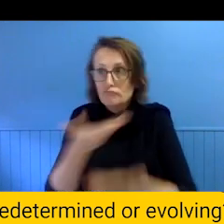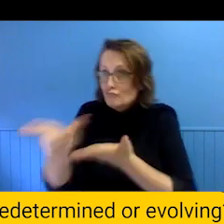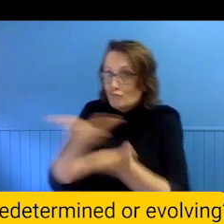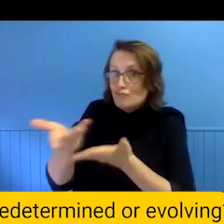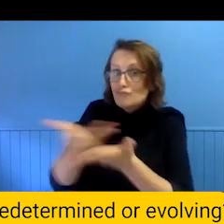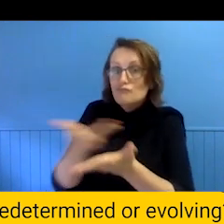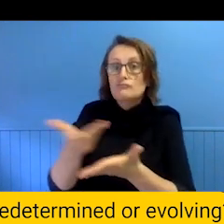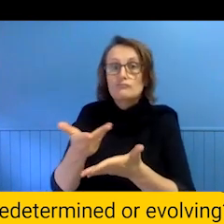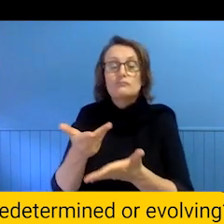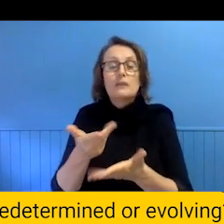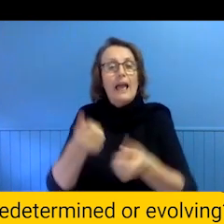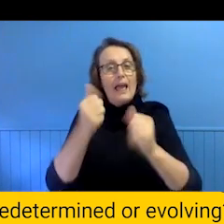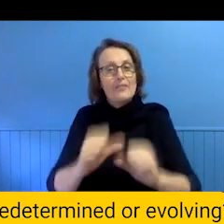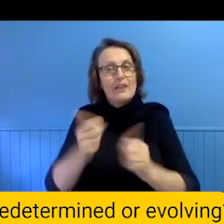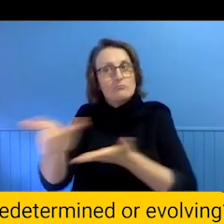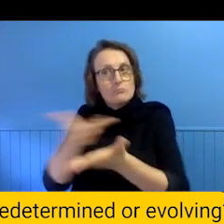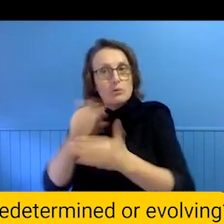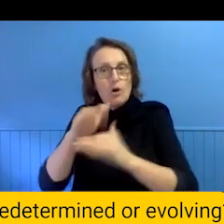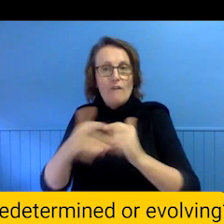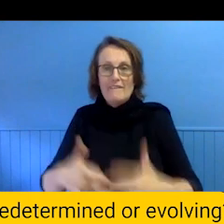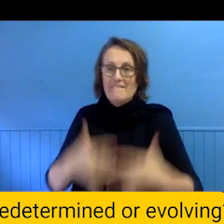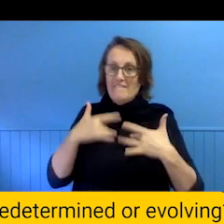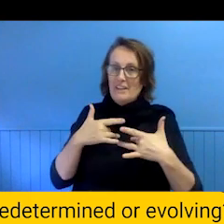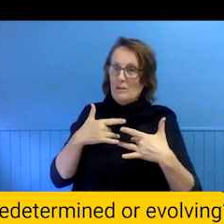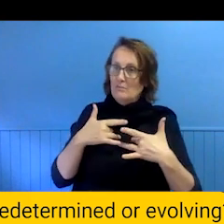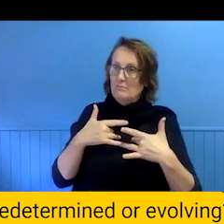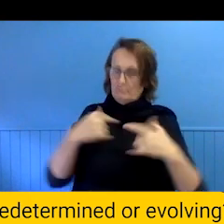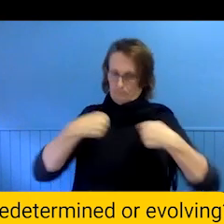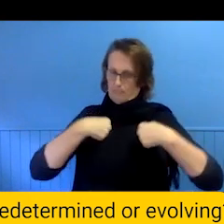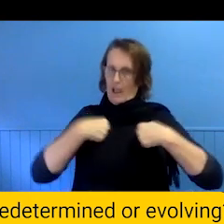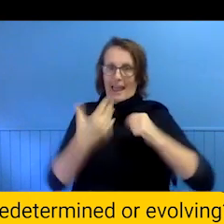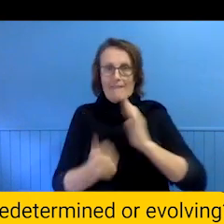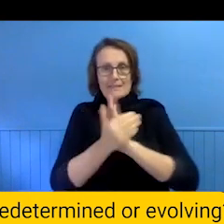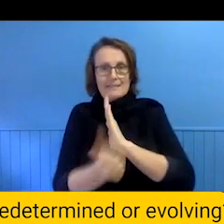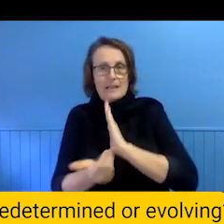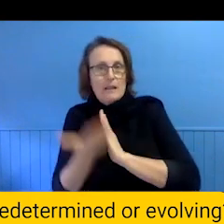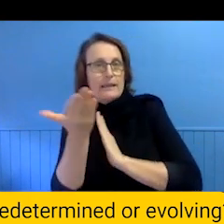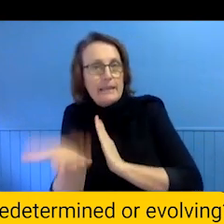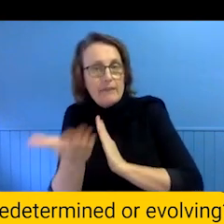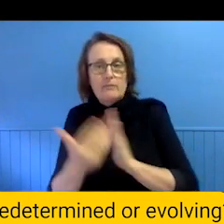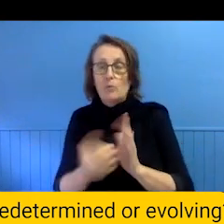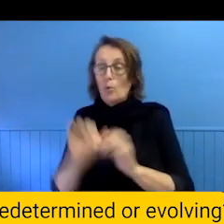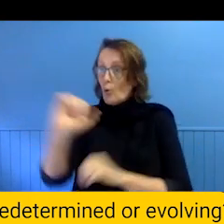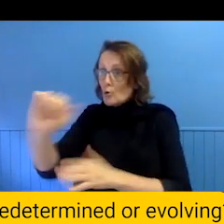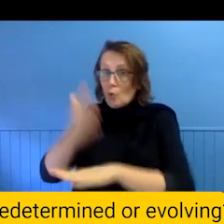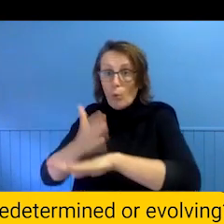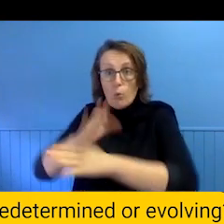conversation around what the person feels they can offer the project at that time. What is on everyone's plates, do we need to make time in